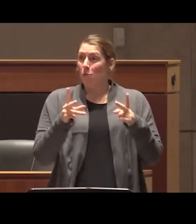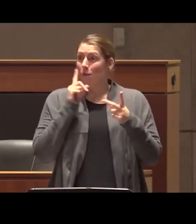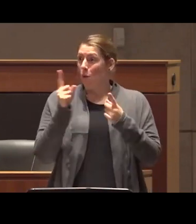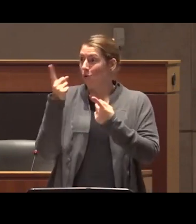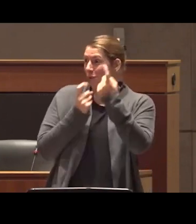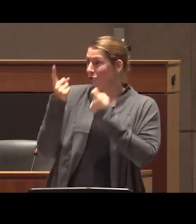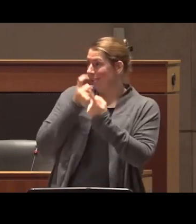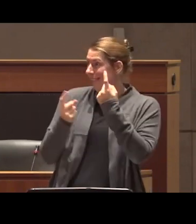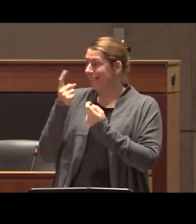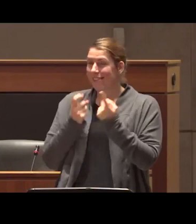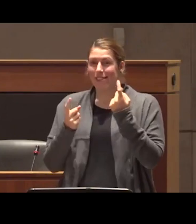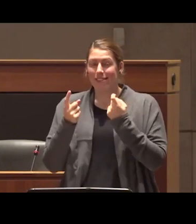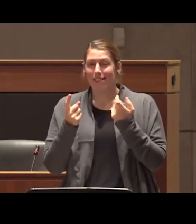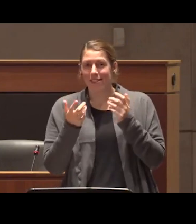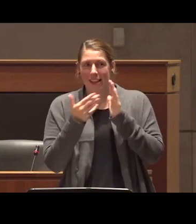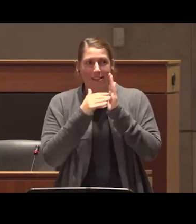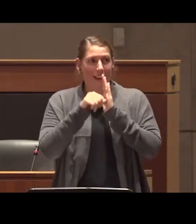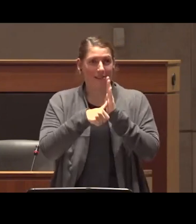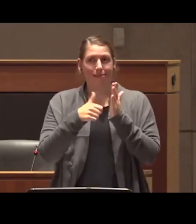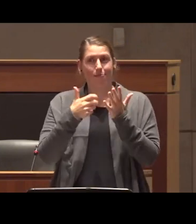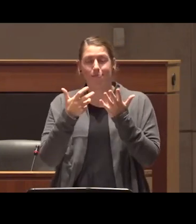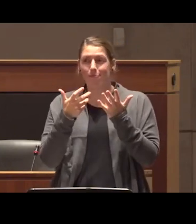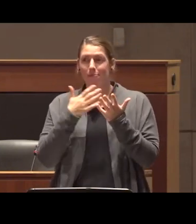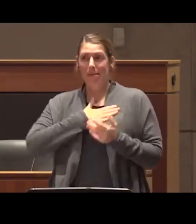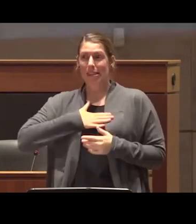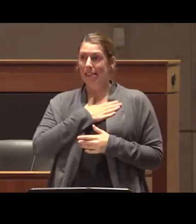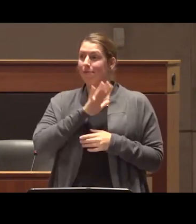audience and and once again we would like to encourage you to submit your questions